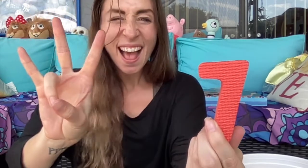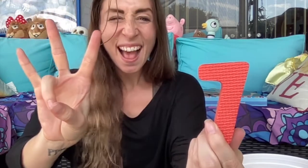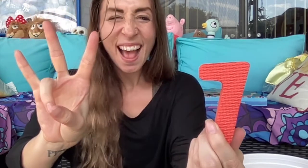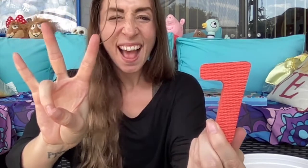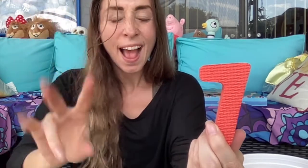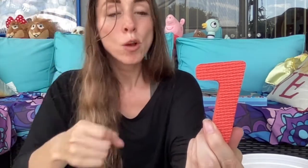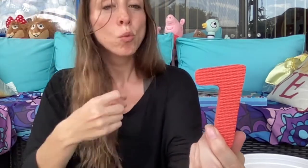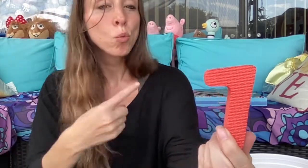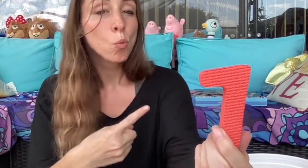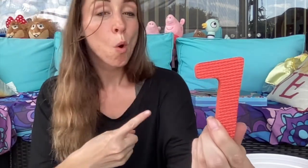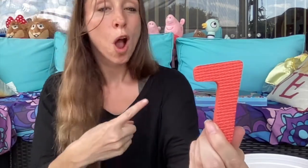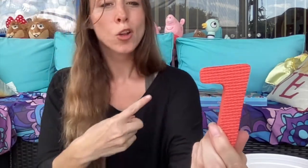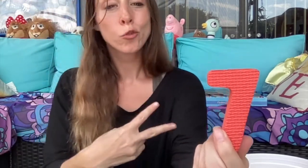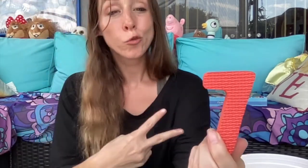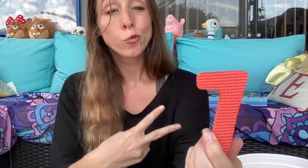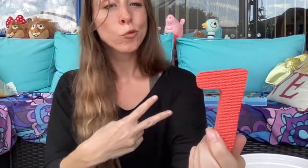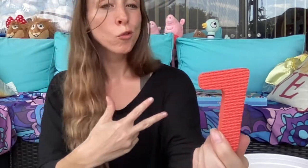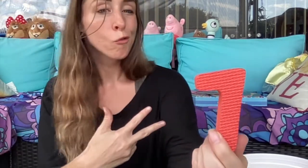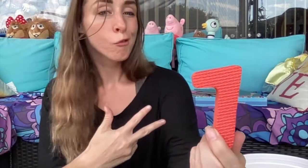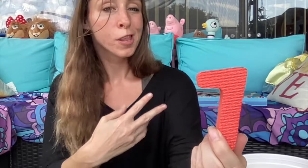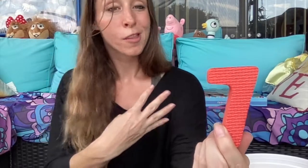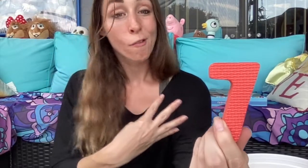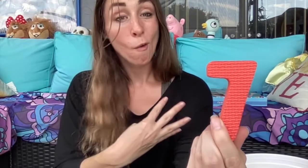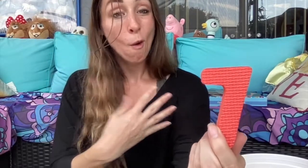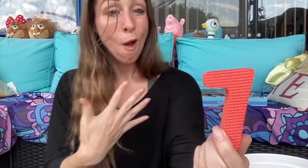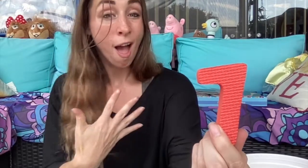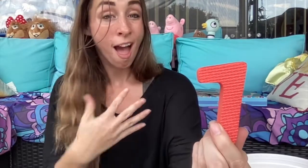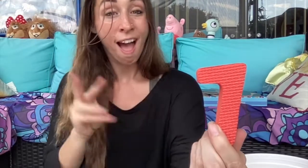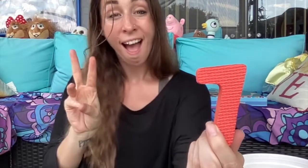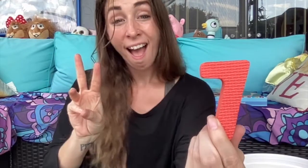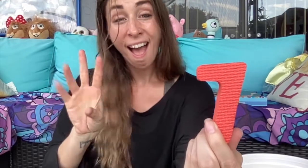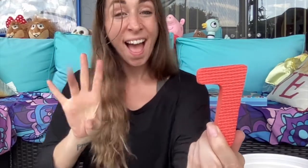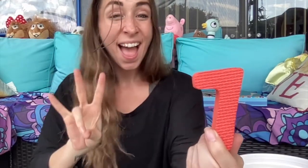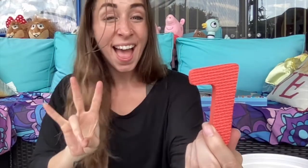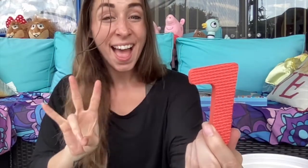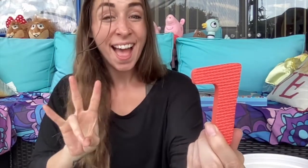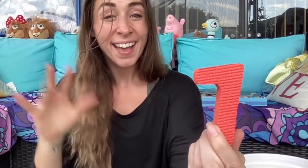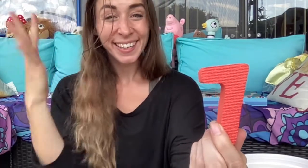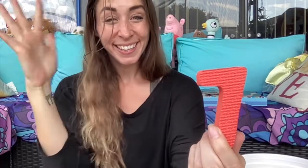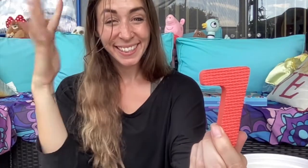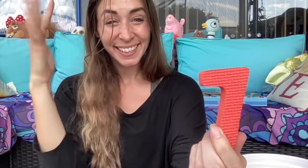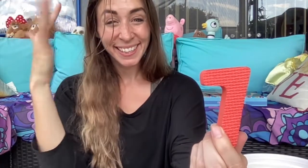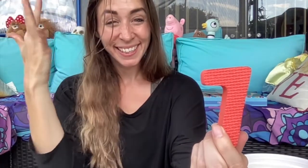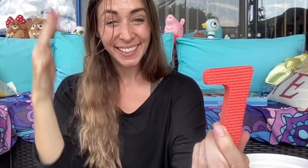Seven! One two three four five six seven. Yeah.